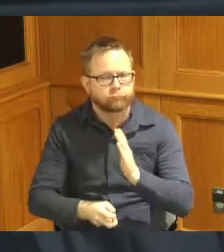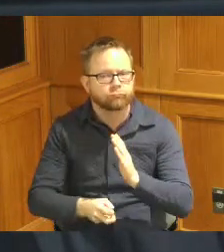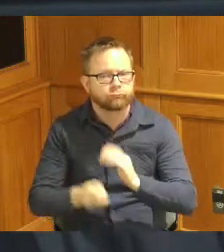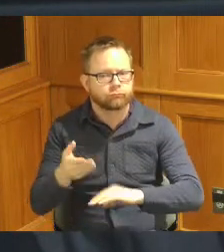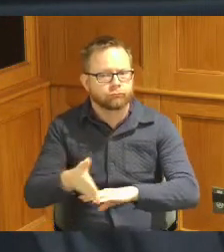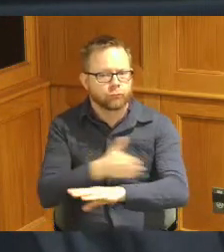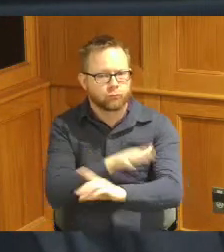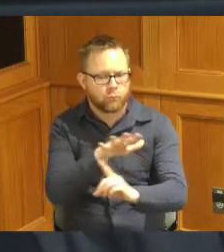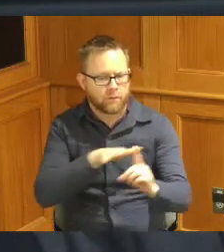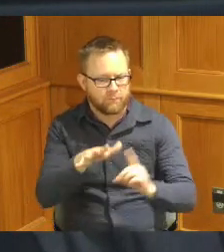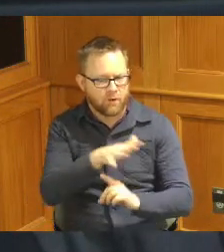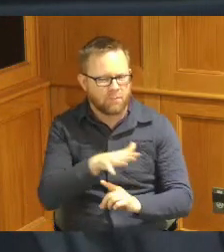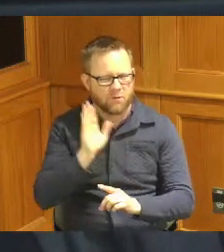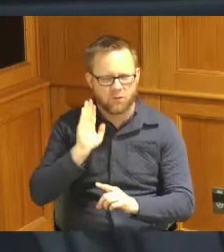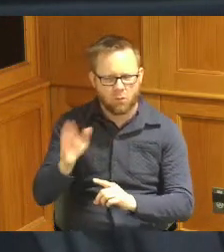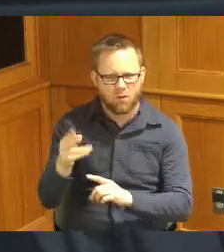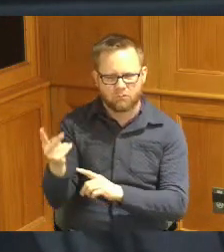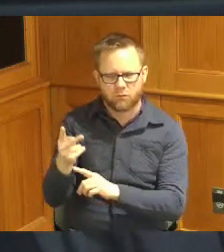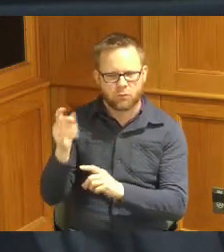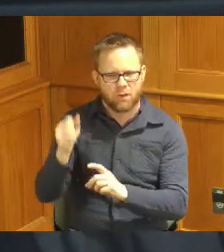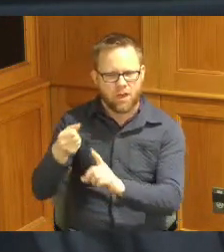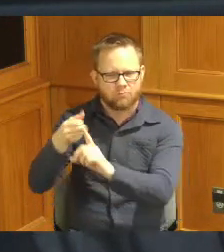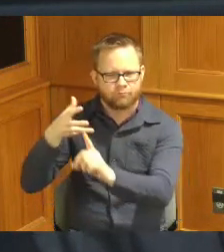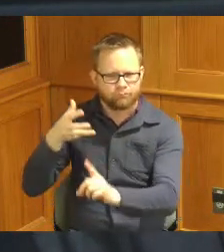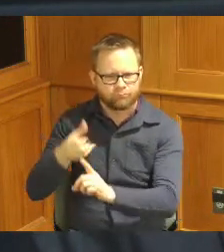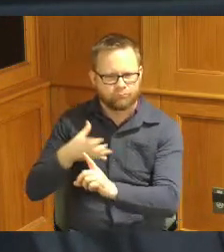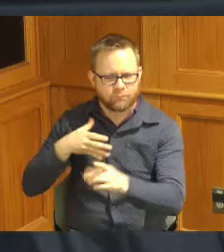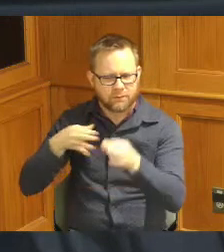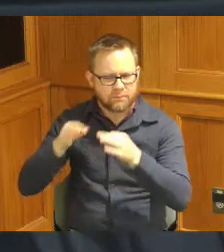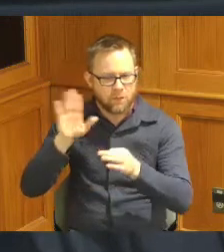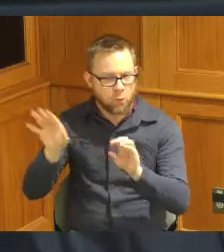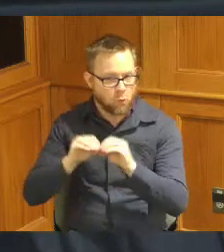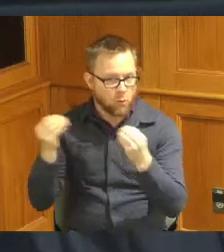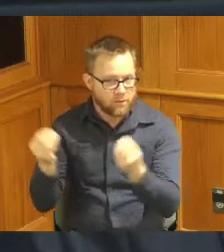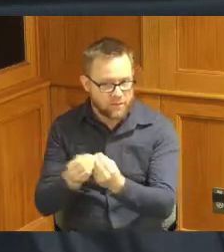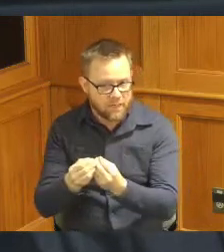your respective organizations and some of the new things that are going on some of the things that